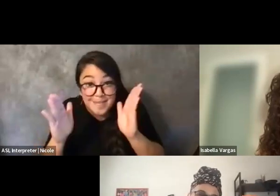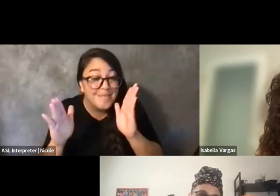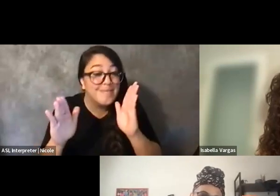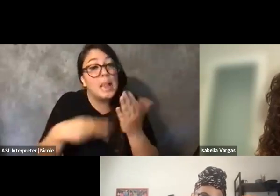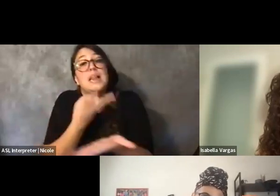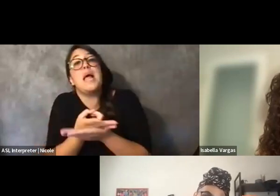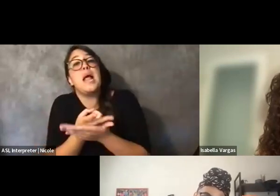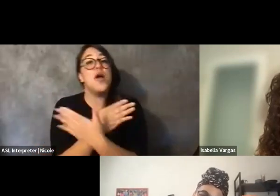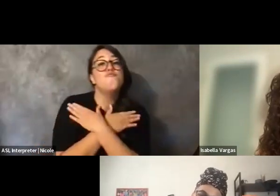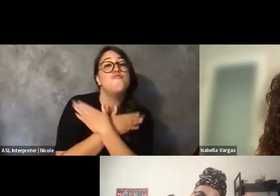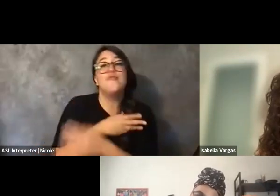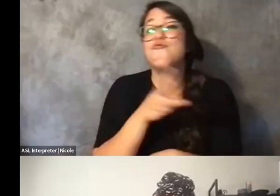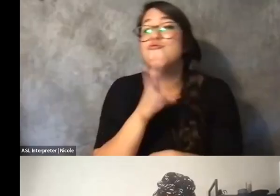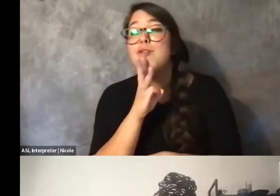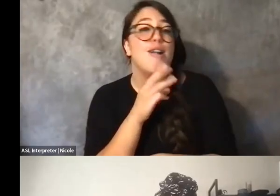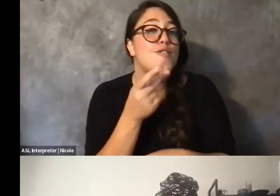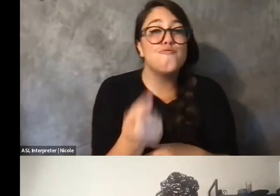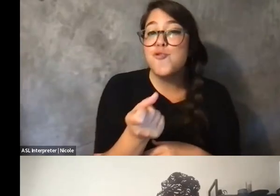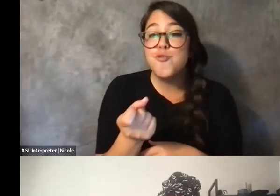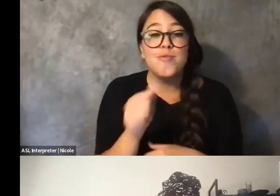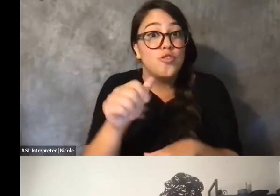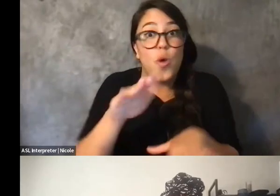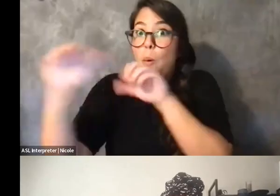We got a little bit more. It's definitely, definitely worth it. So thank you all.